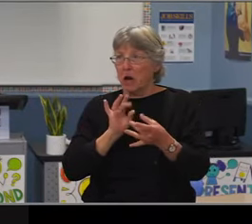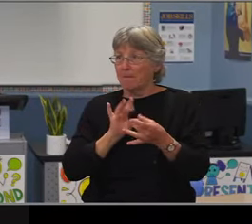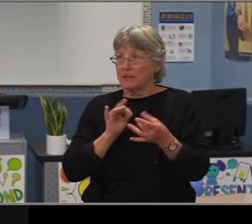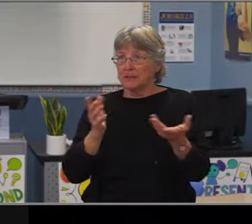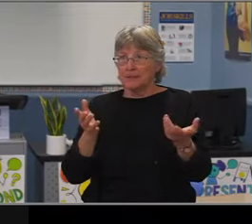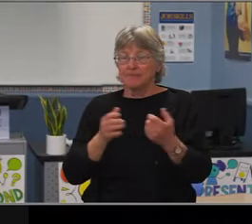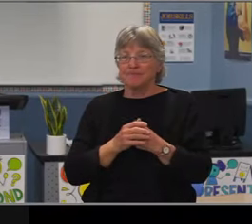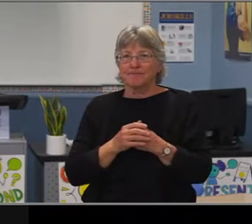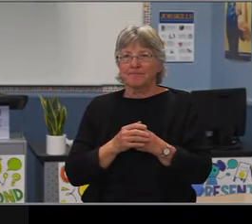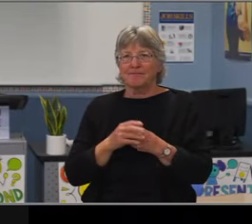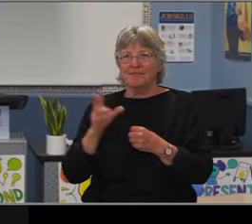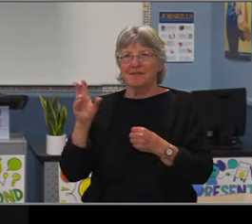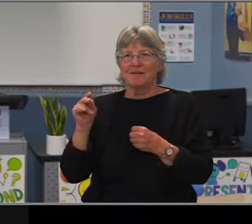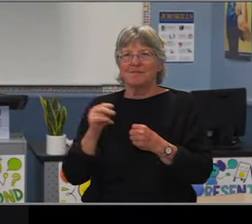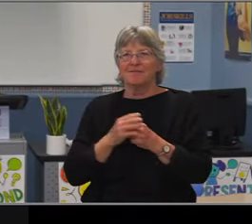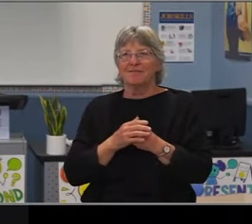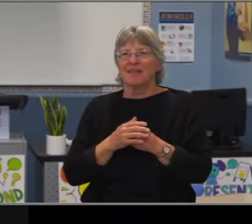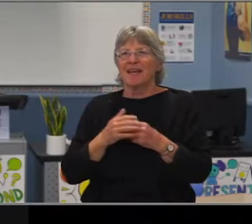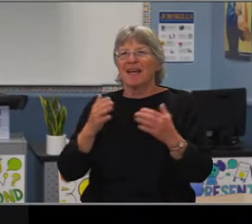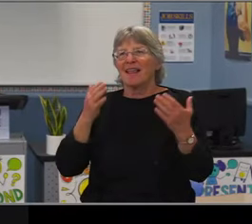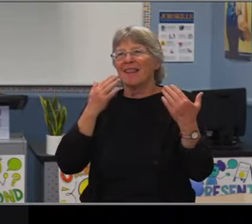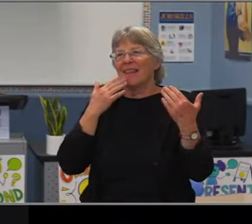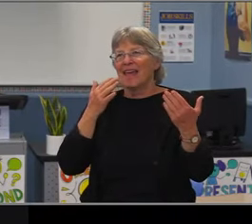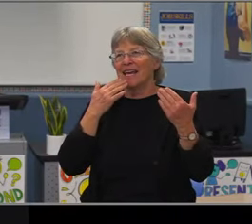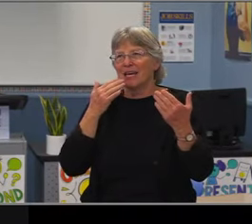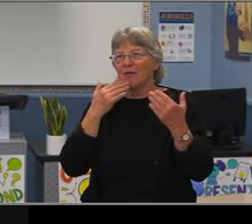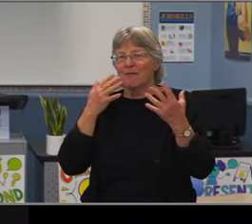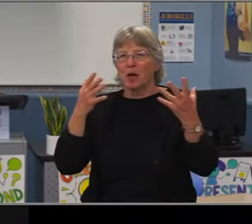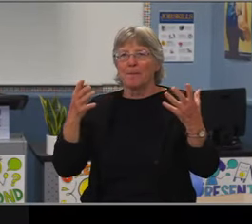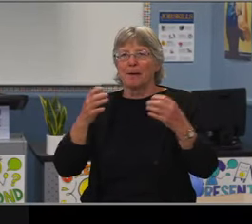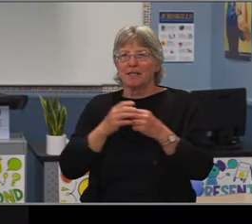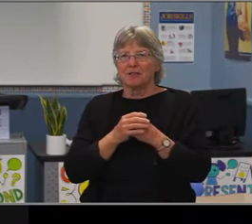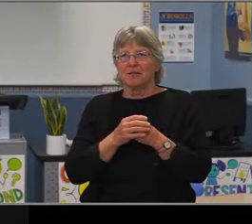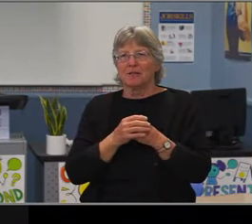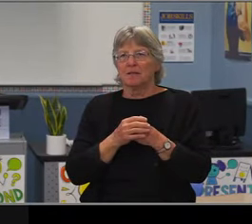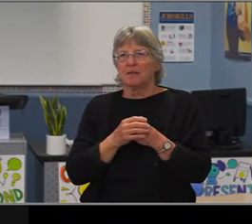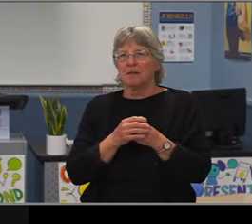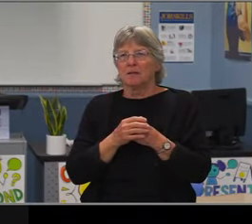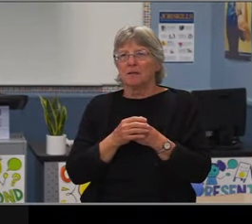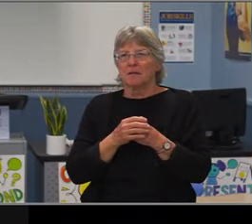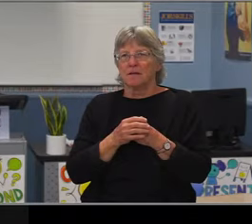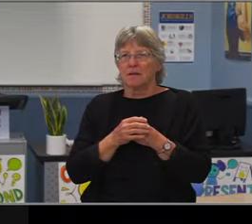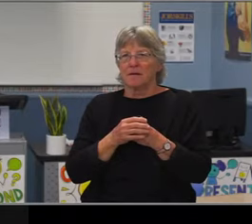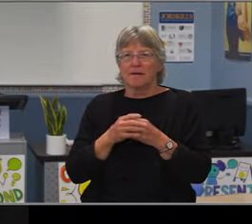Second. Discussion? Yes. Madam chair. I recuse myself from participation